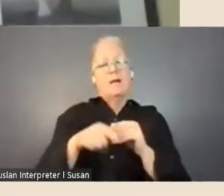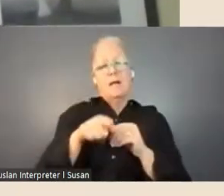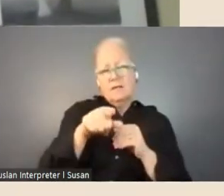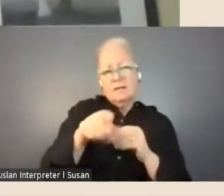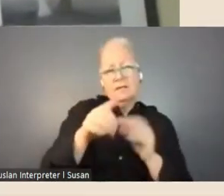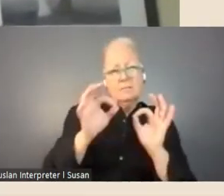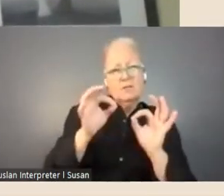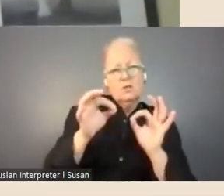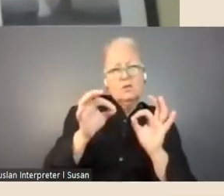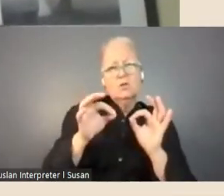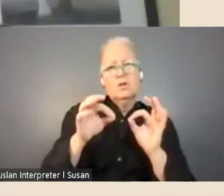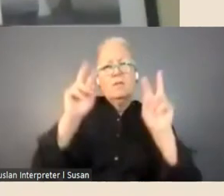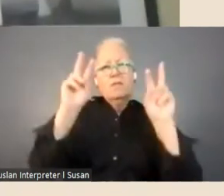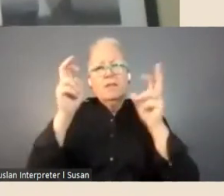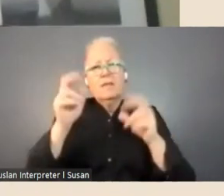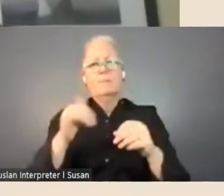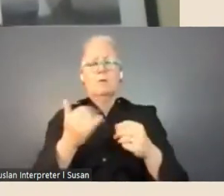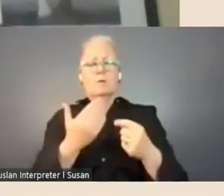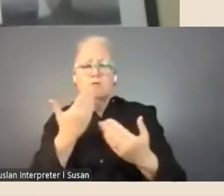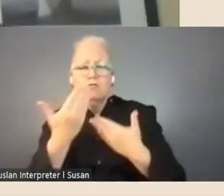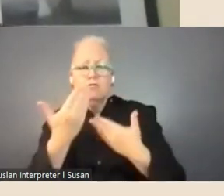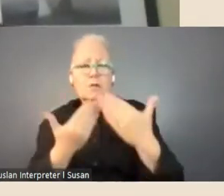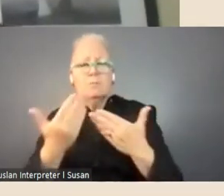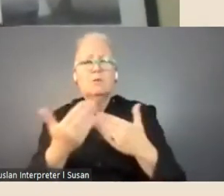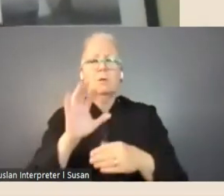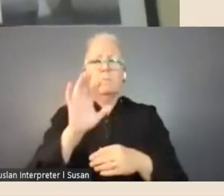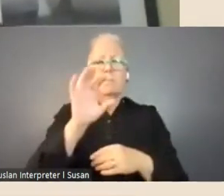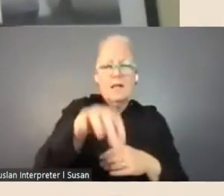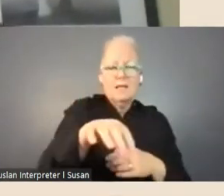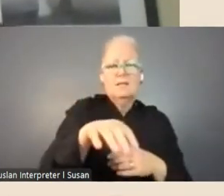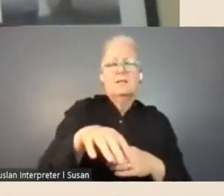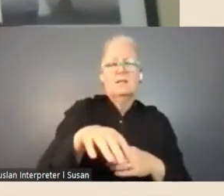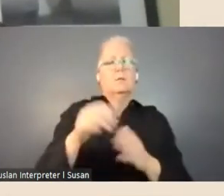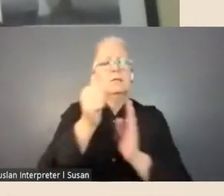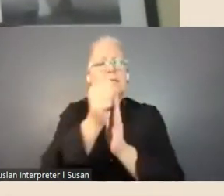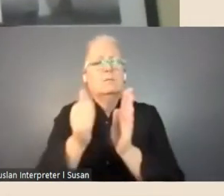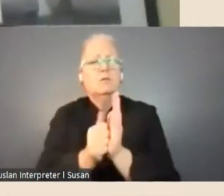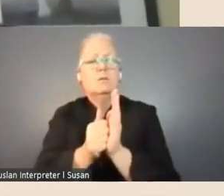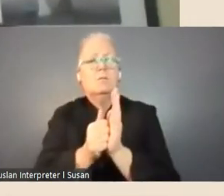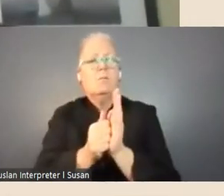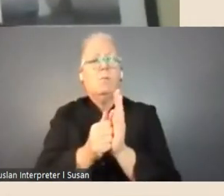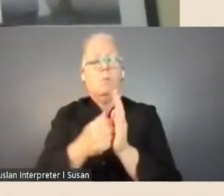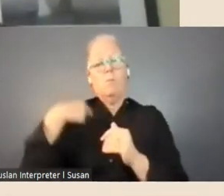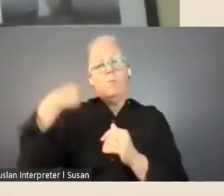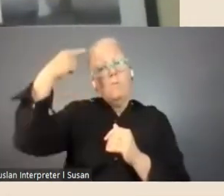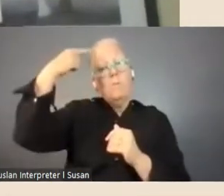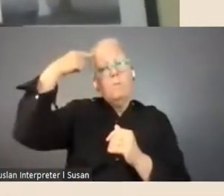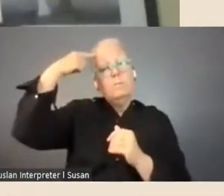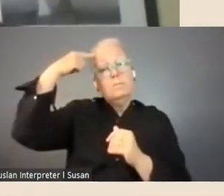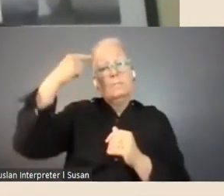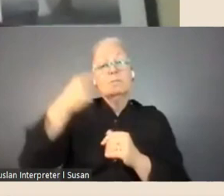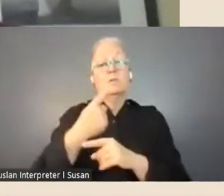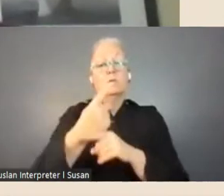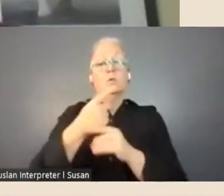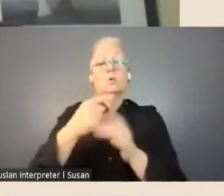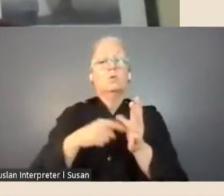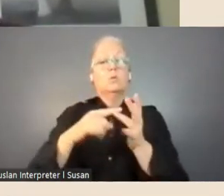descriptions by place or, or theme, or subject, and I guess, you know, talking to staff, seeking assistance,